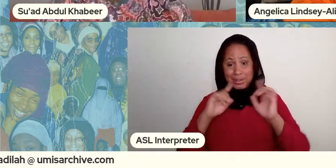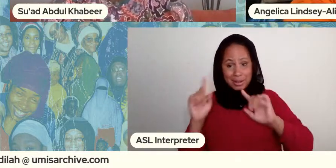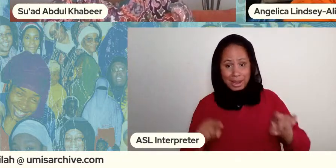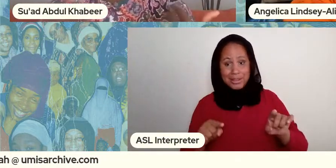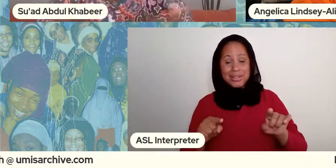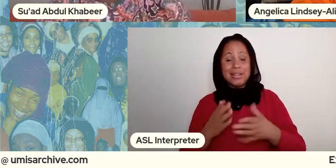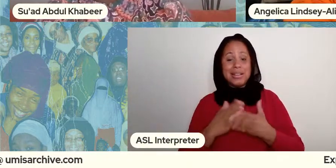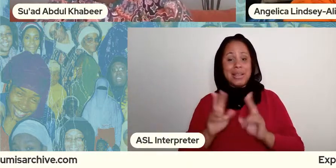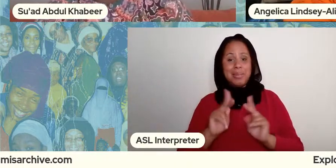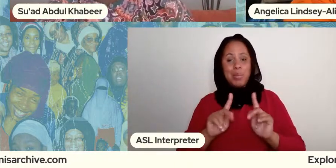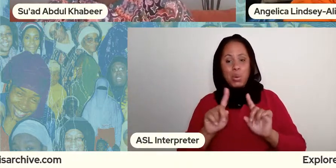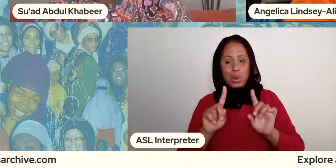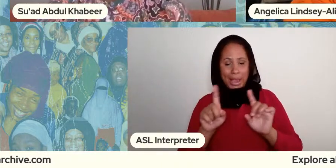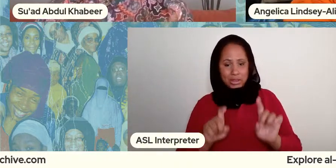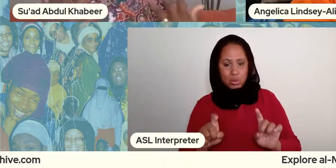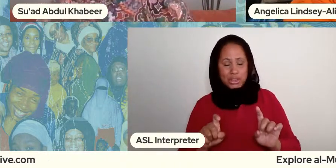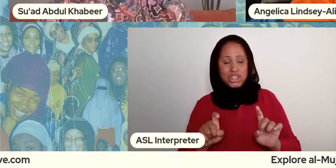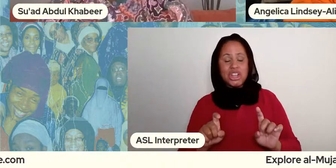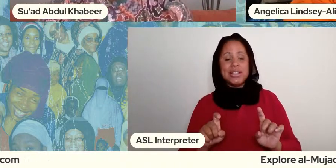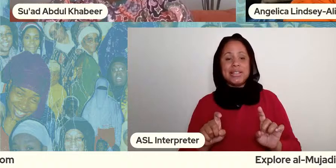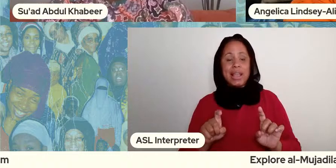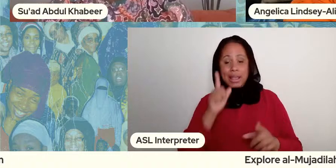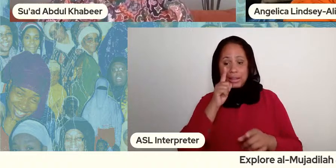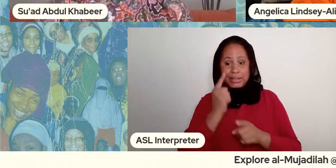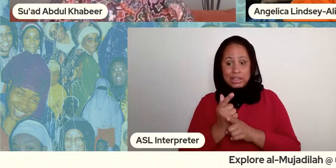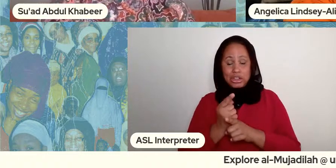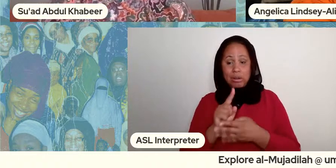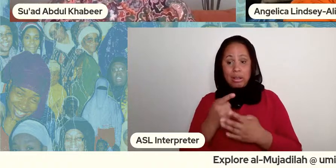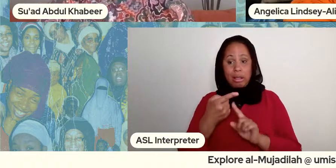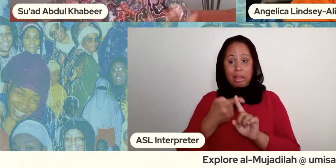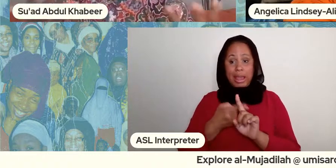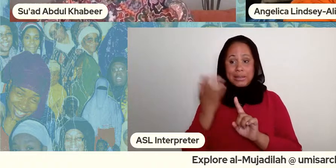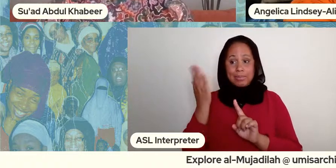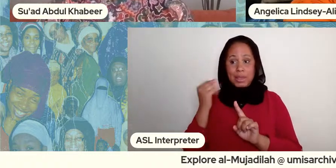new york who was my guest last month she asked the question you know i'm tired of the rasheed